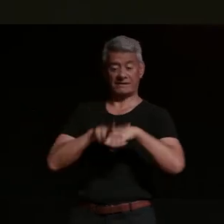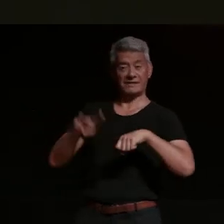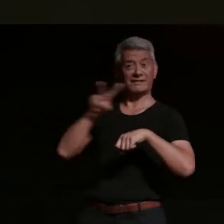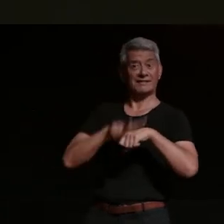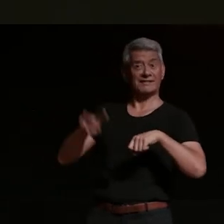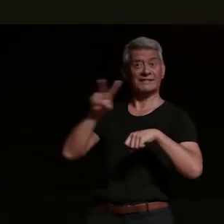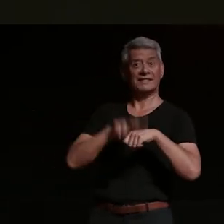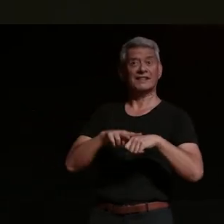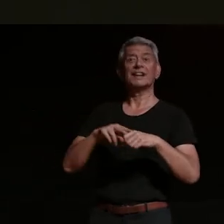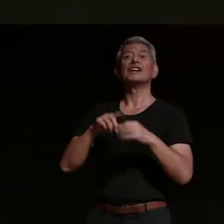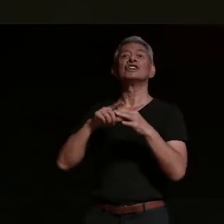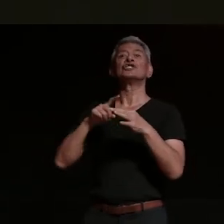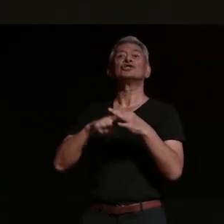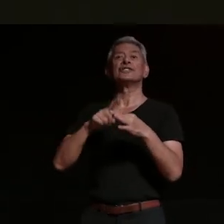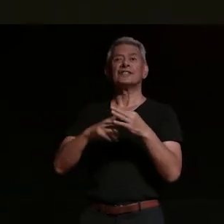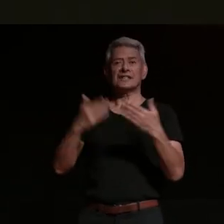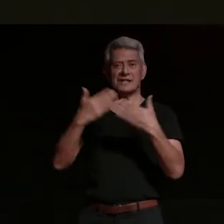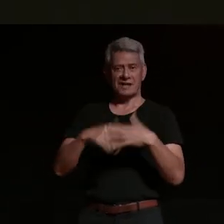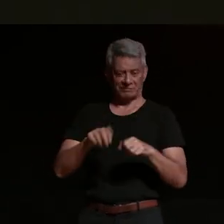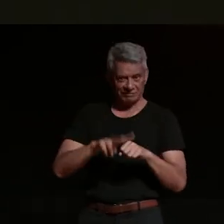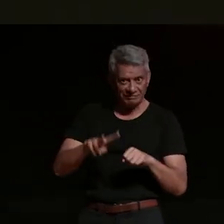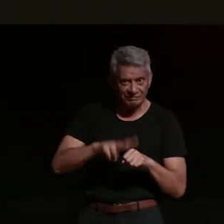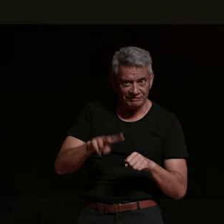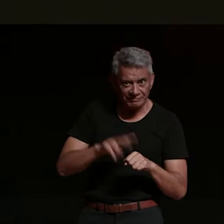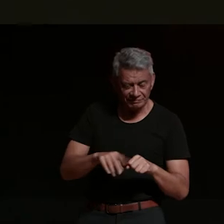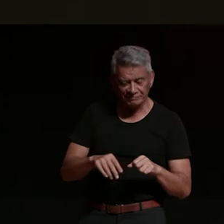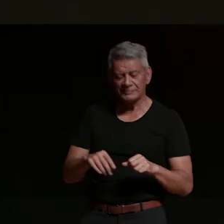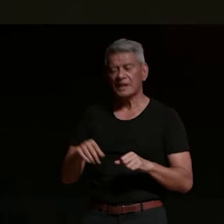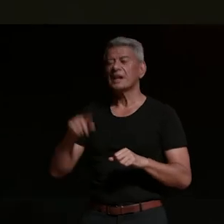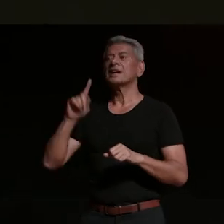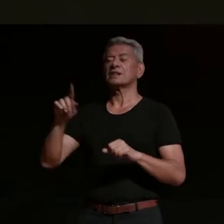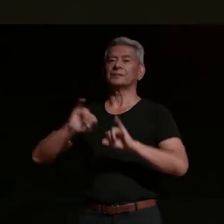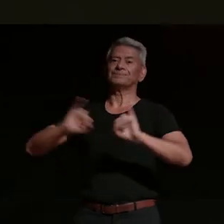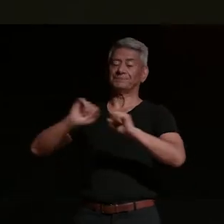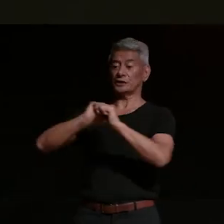tuesday nights you should check that out through a lens of covet-induced separation anxiety jordan